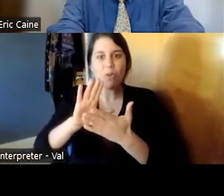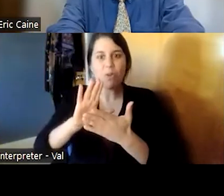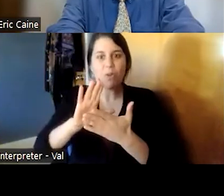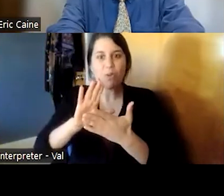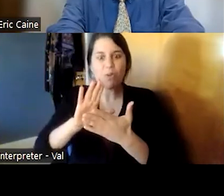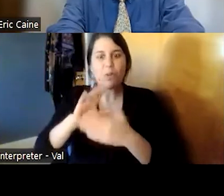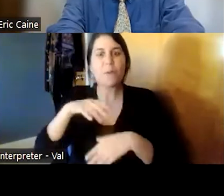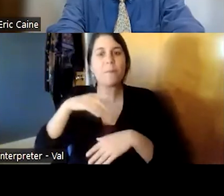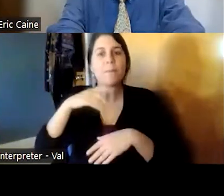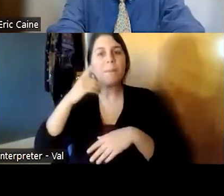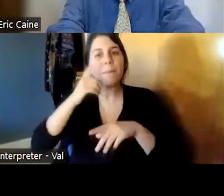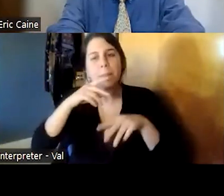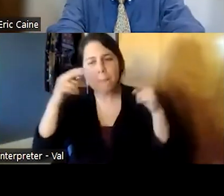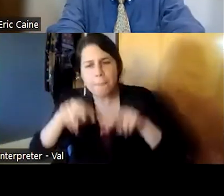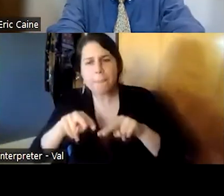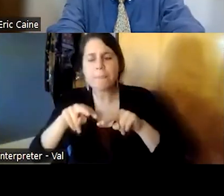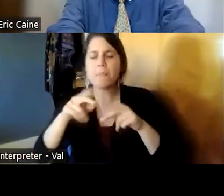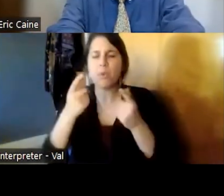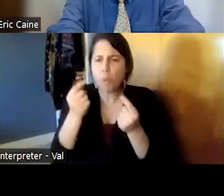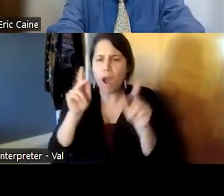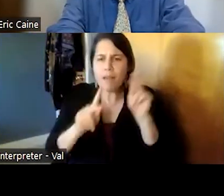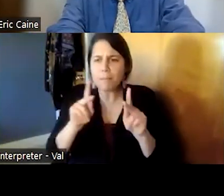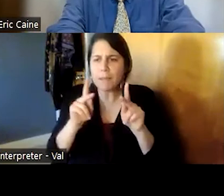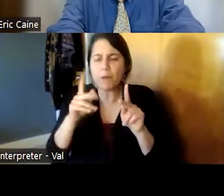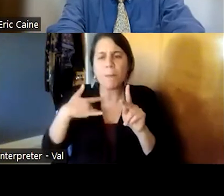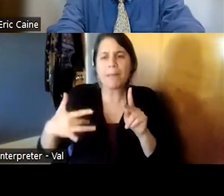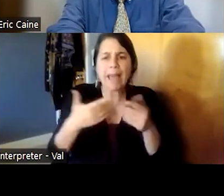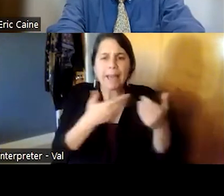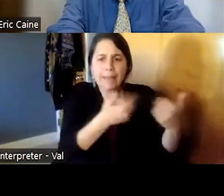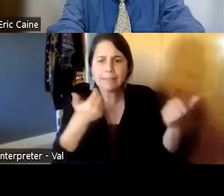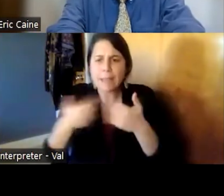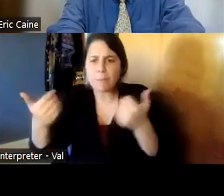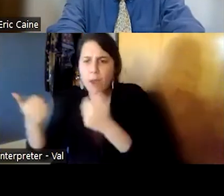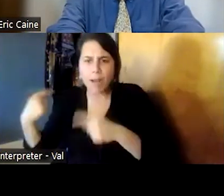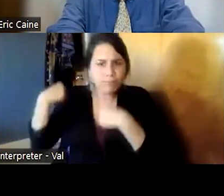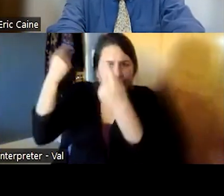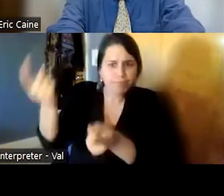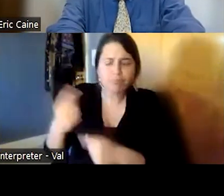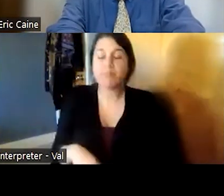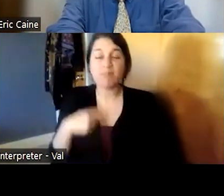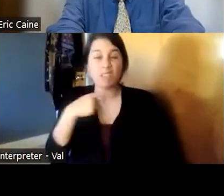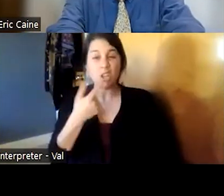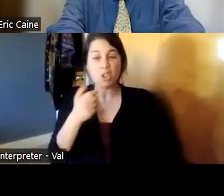of things that people had separated and george rejected the dualism that was so evident in